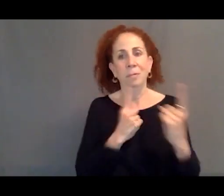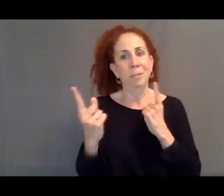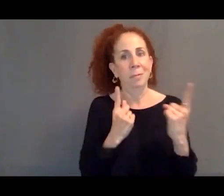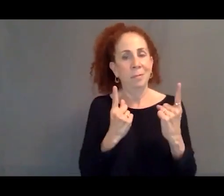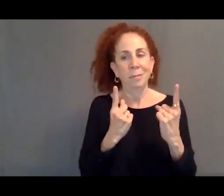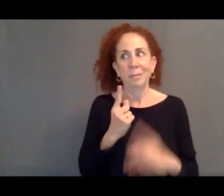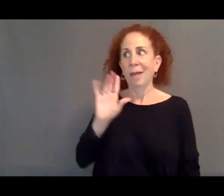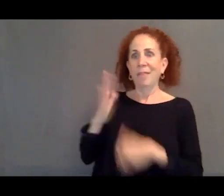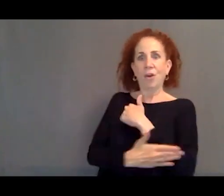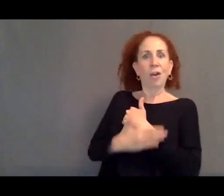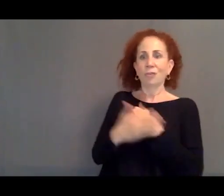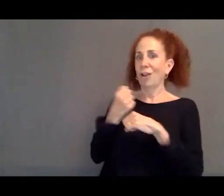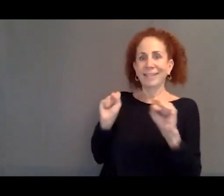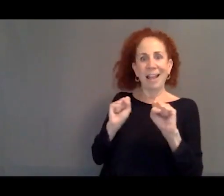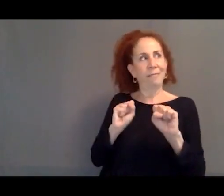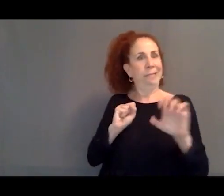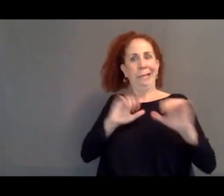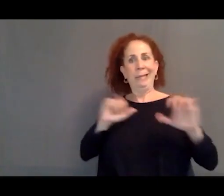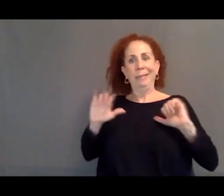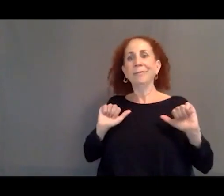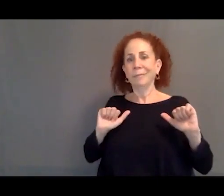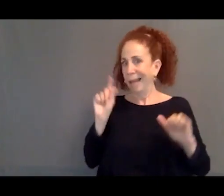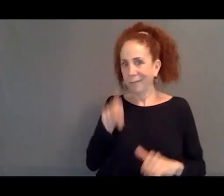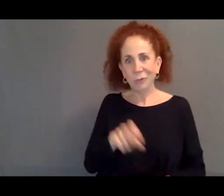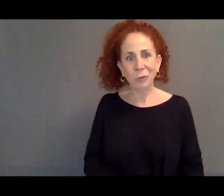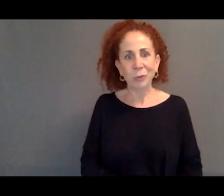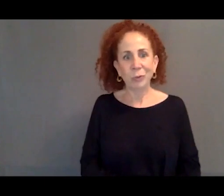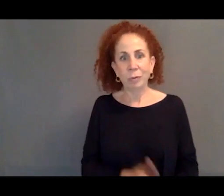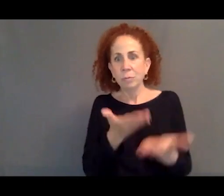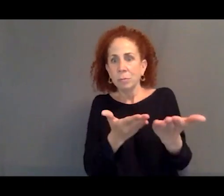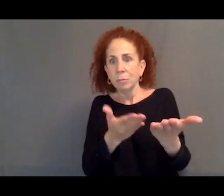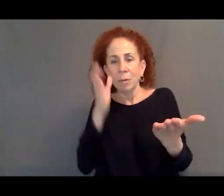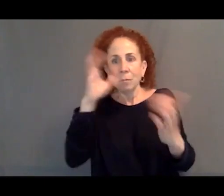We don't really have a framework for how to think about climate refugees.